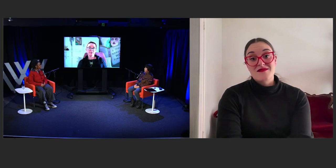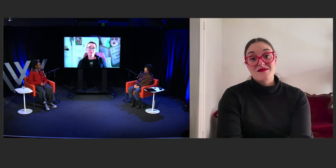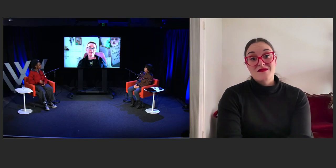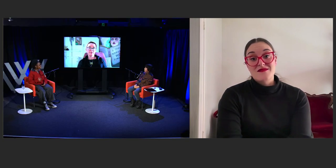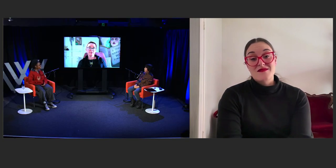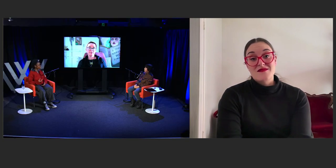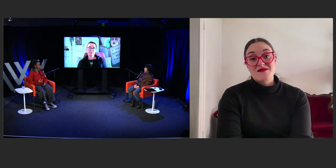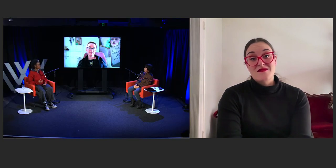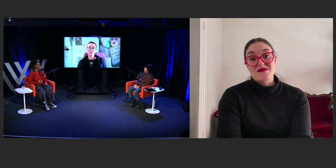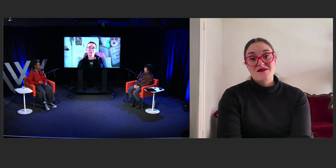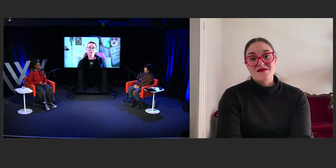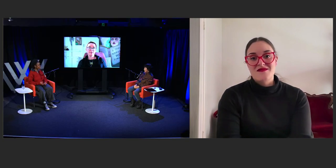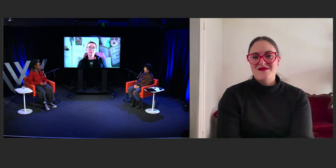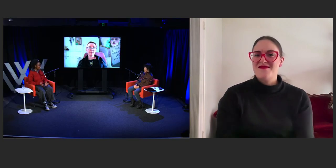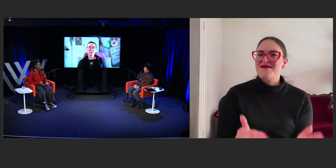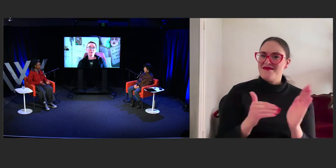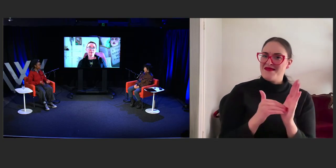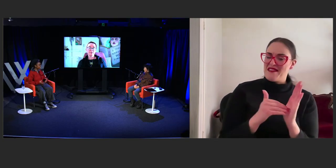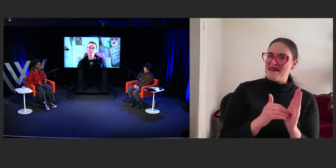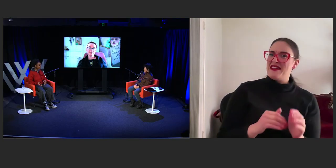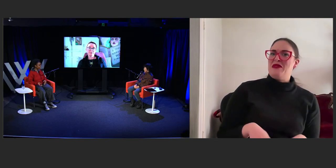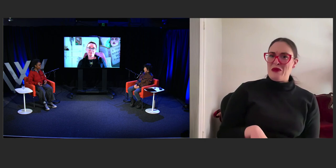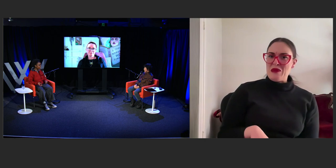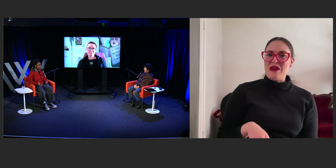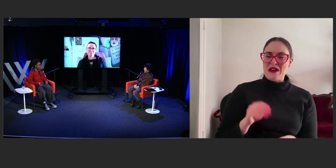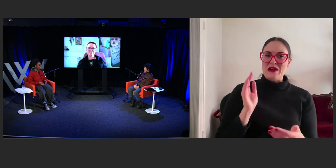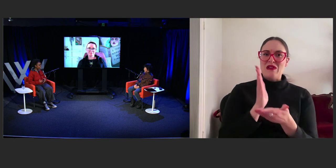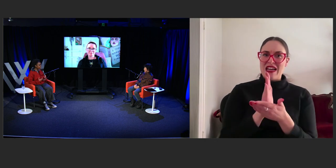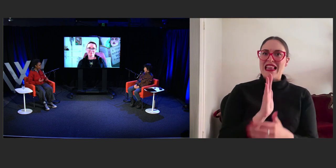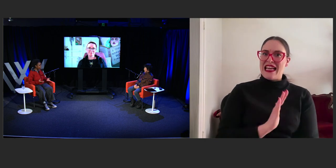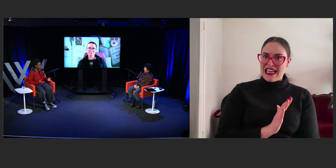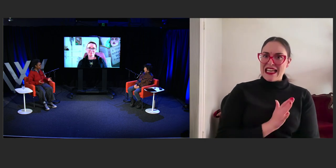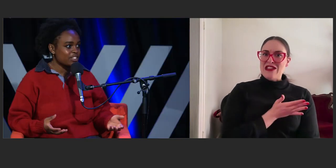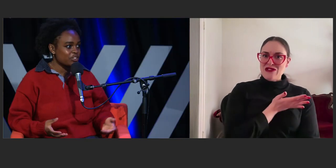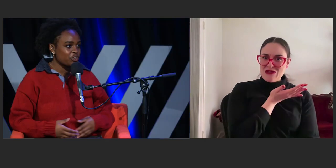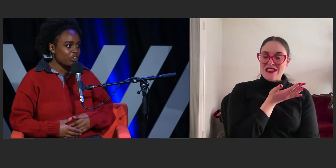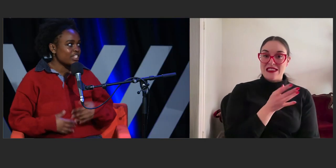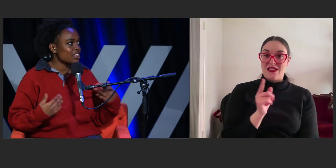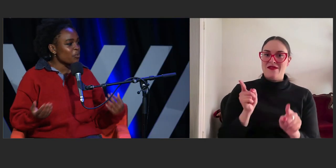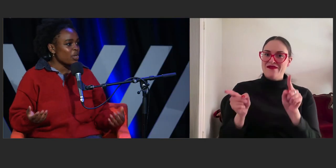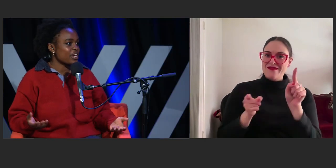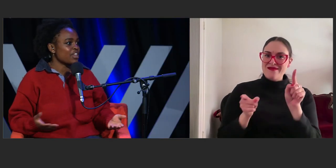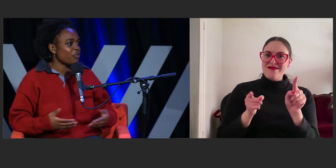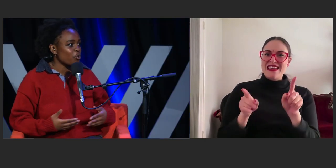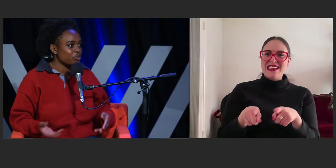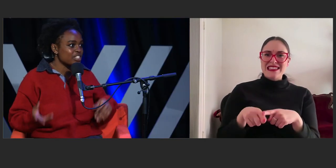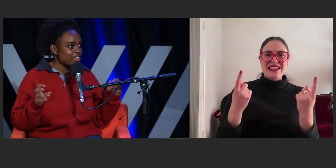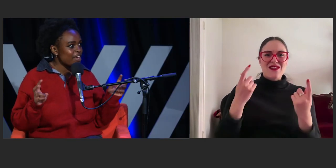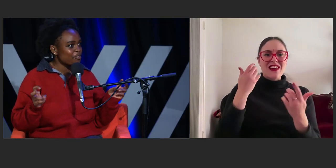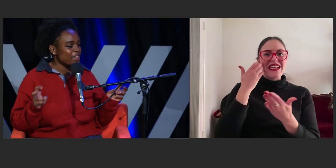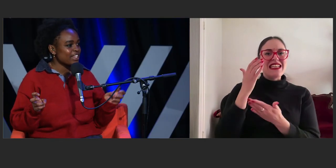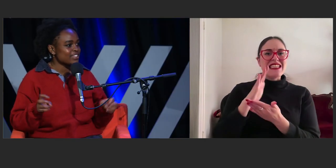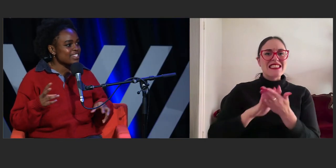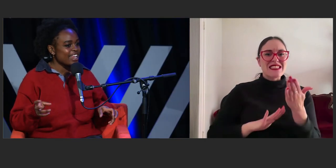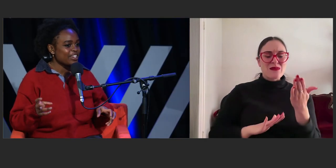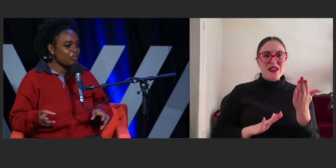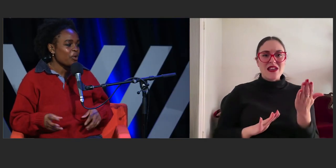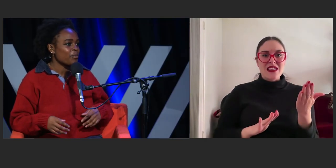That's really interesting to hear, how different experiences, in some way we kind of all deviate from that standard norm,